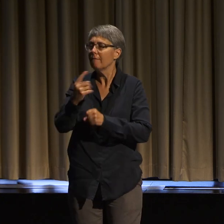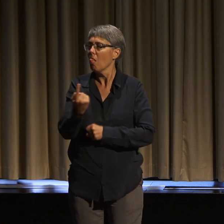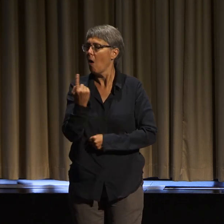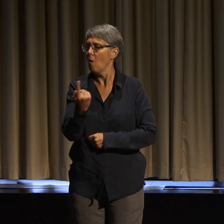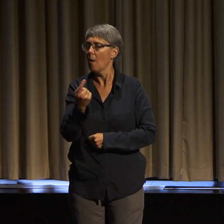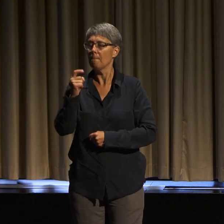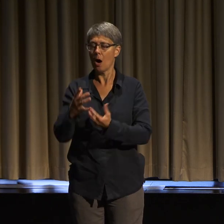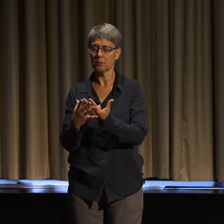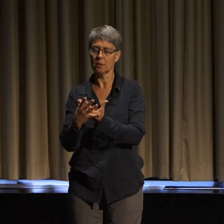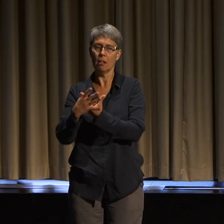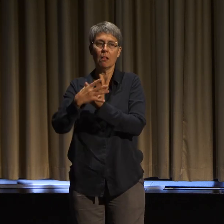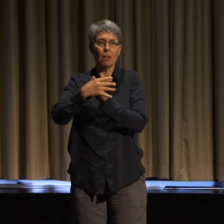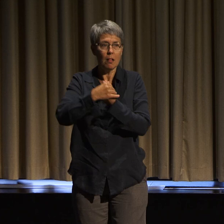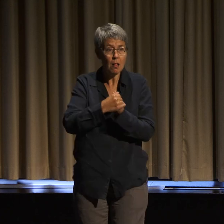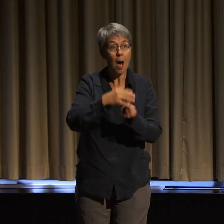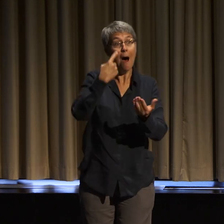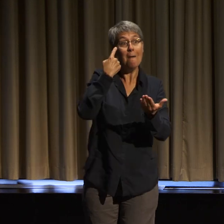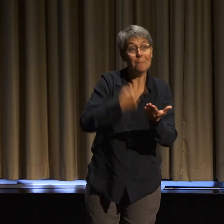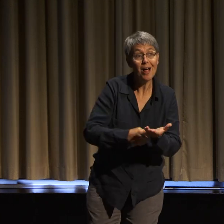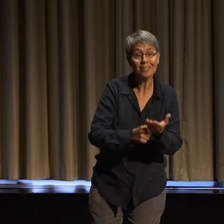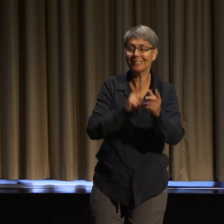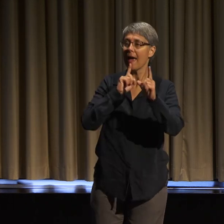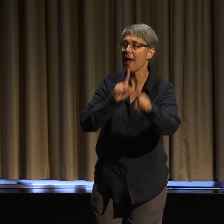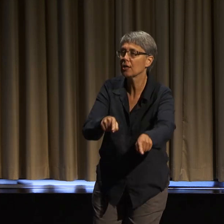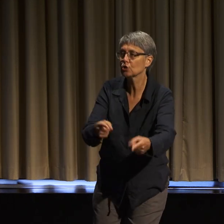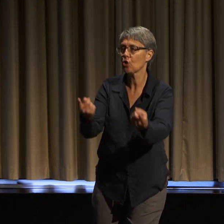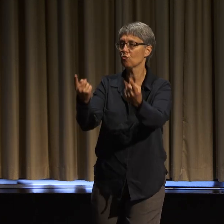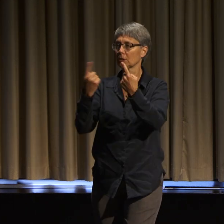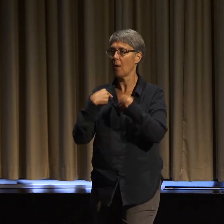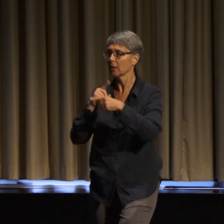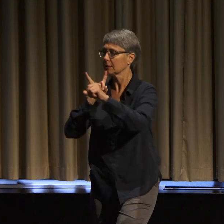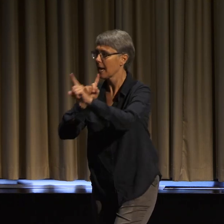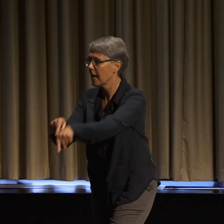with what we are sharing. Because how many times have we been in rooms